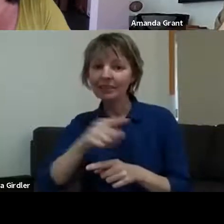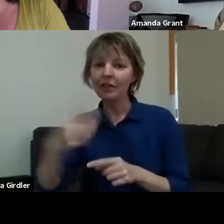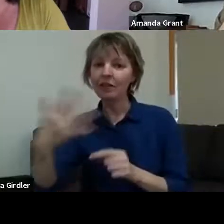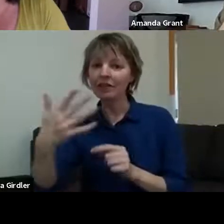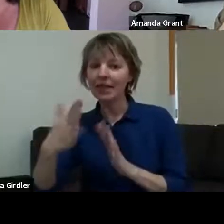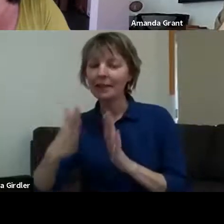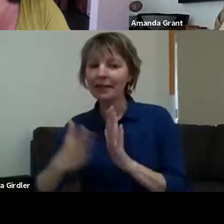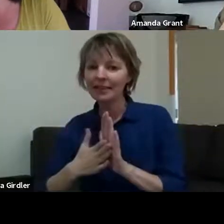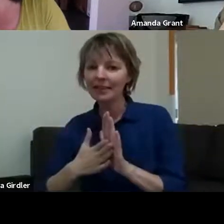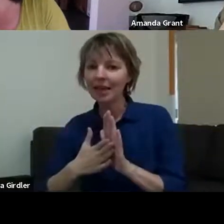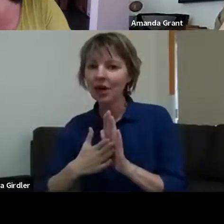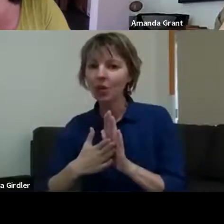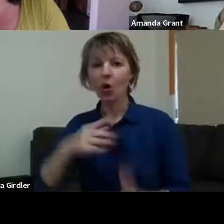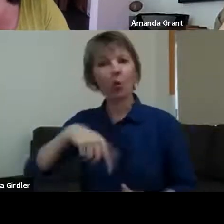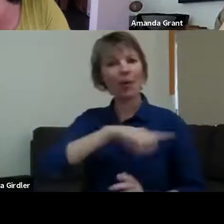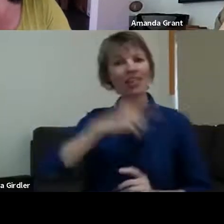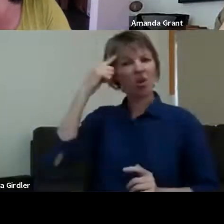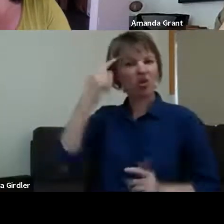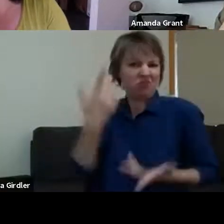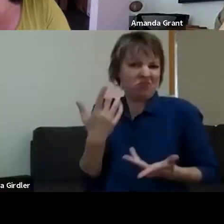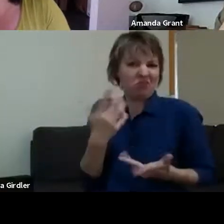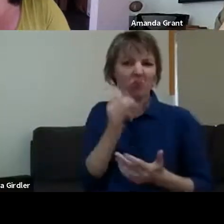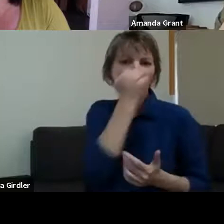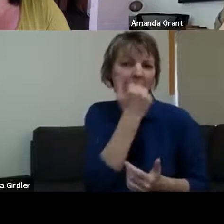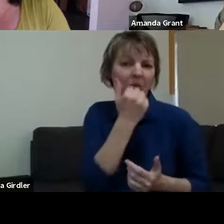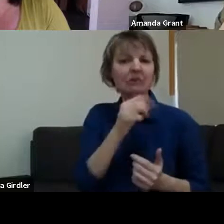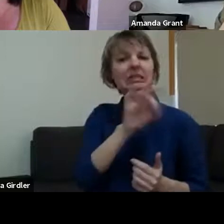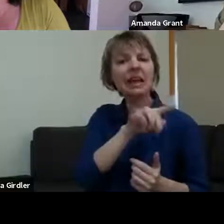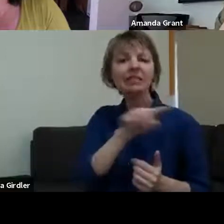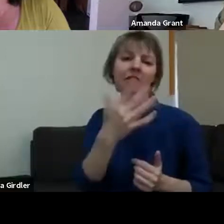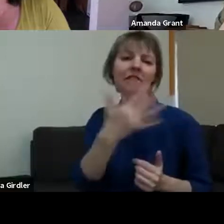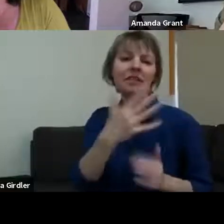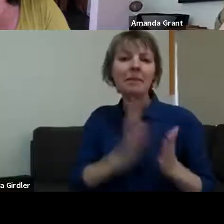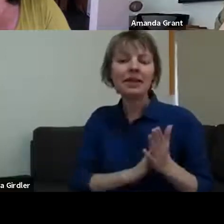for 10-15 minutes. But it was for three hours, and having the repeated